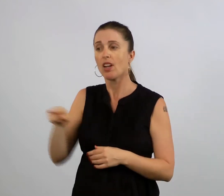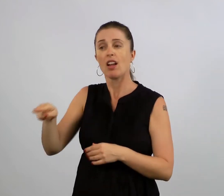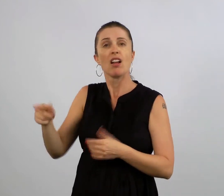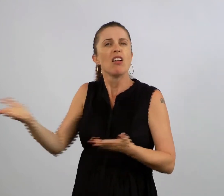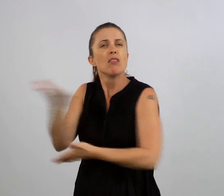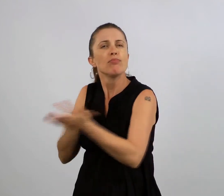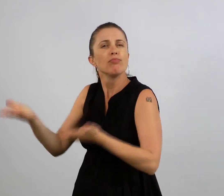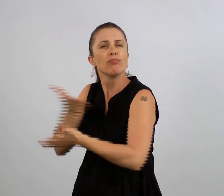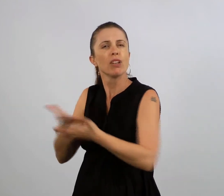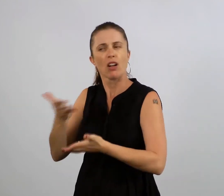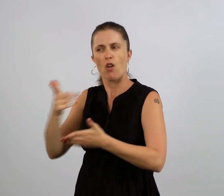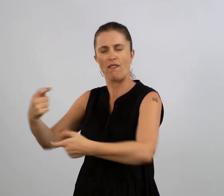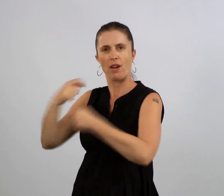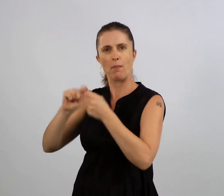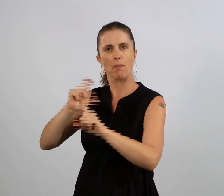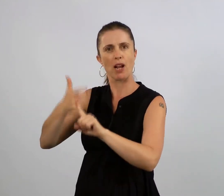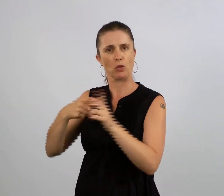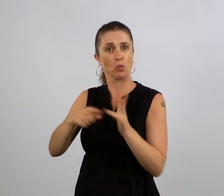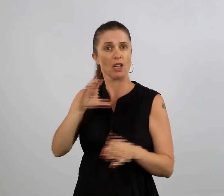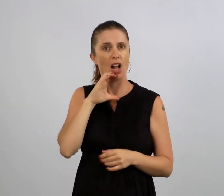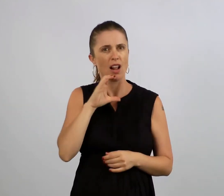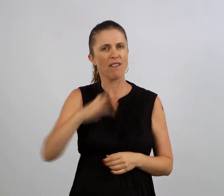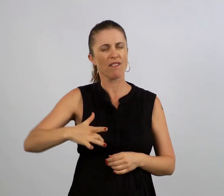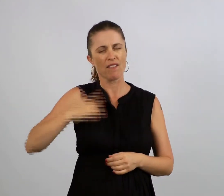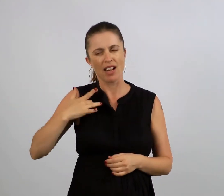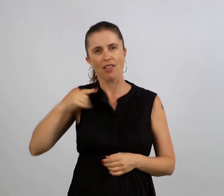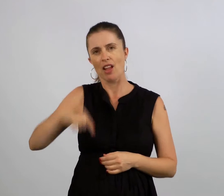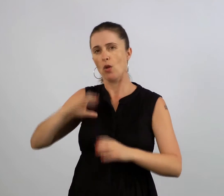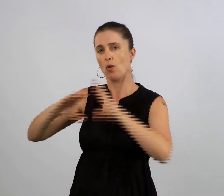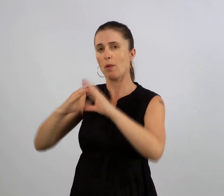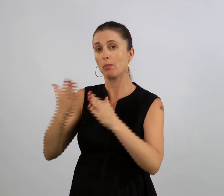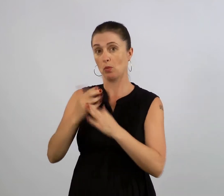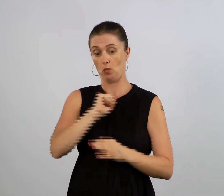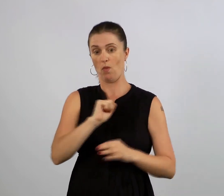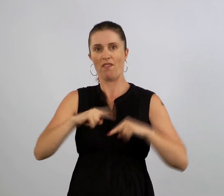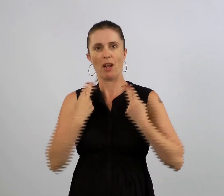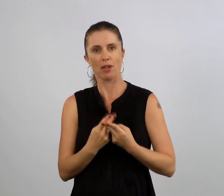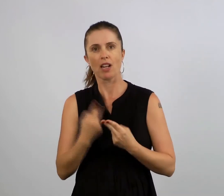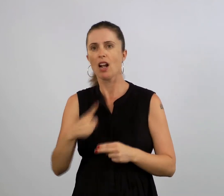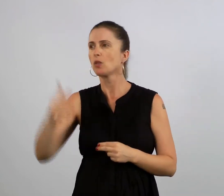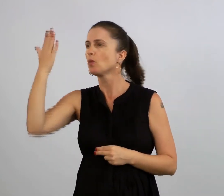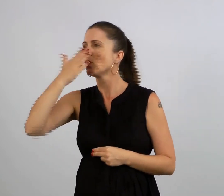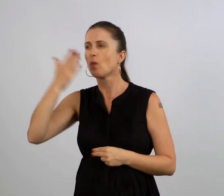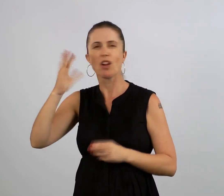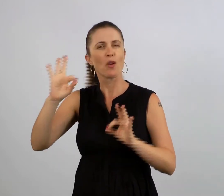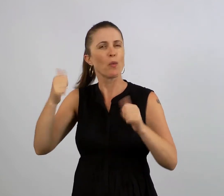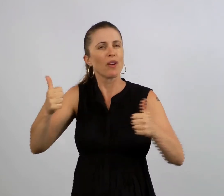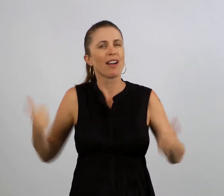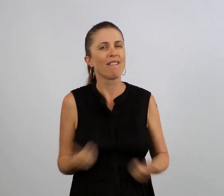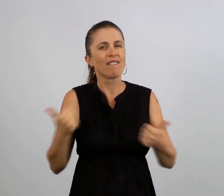Feedback was that parents felt the communication between families and schools was not sufficient.